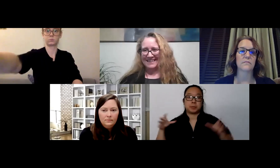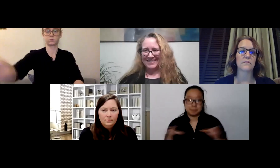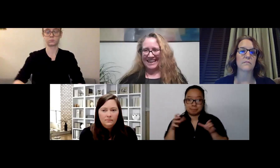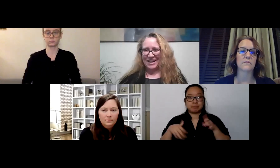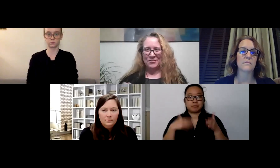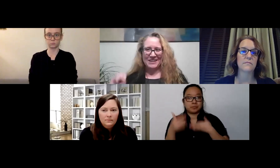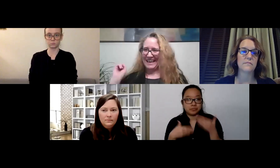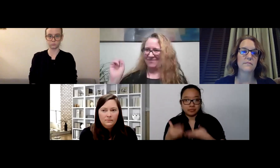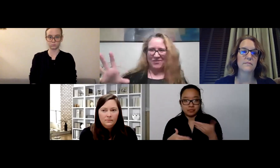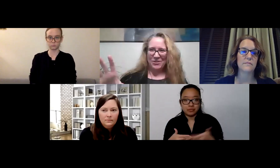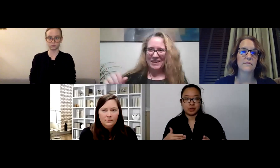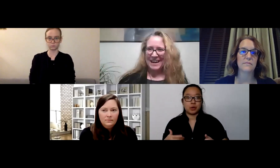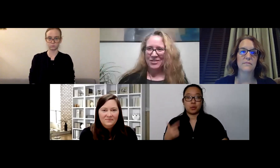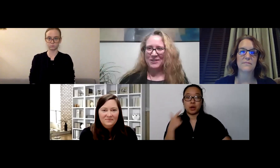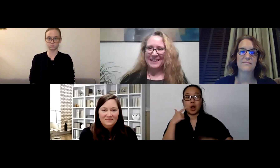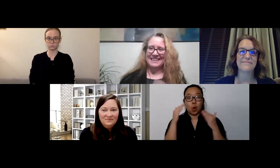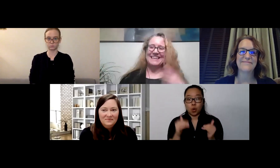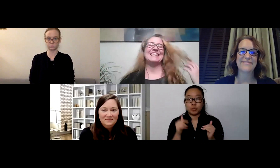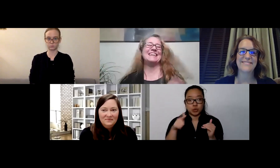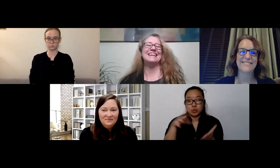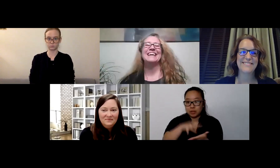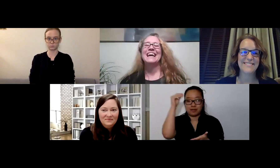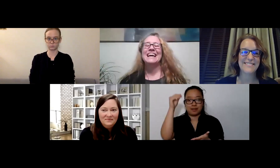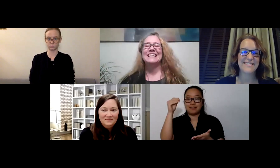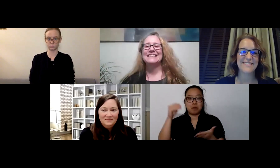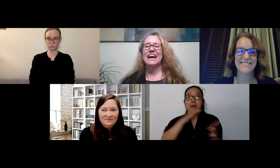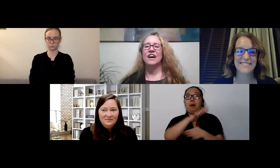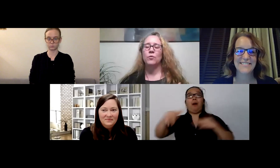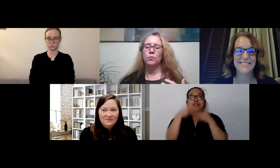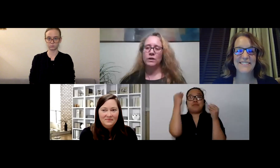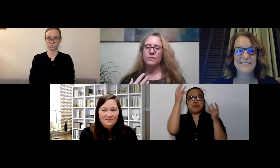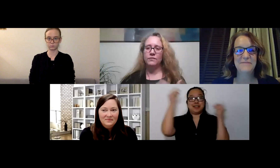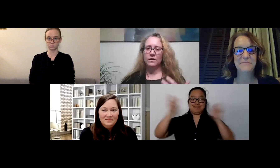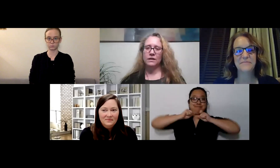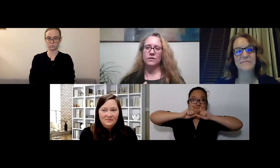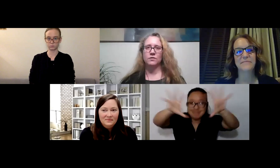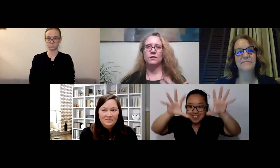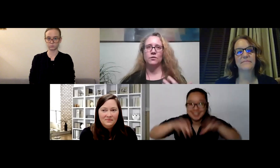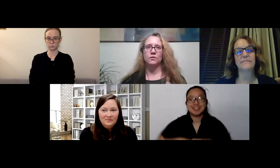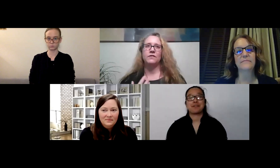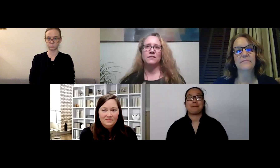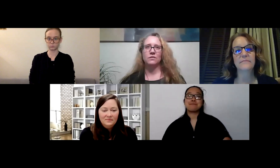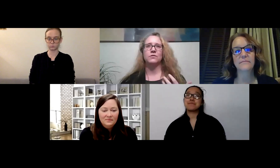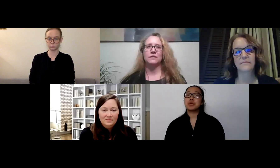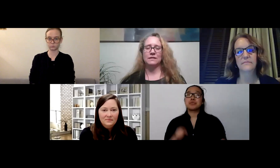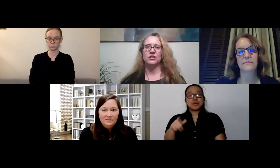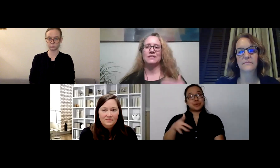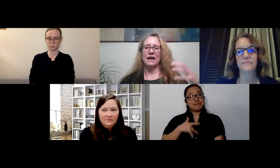that was like a real like throwing it out the wall at you, is that when you're feeling those physical sensations,